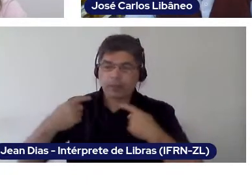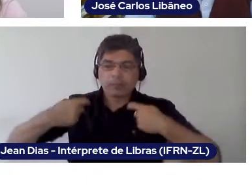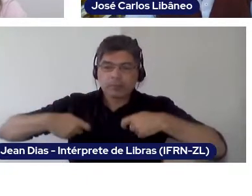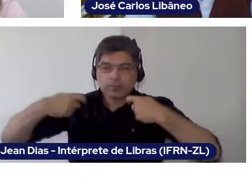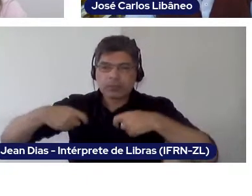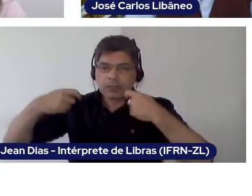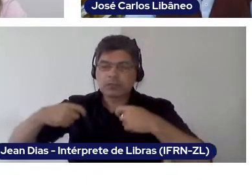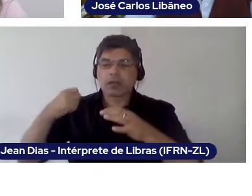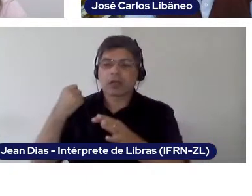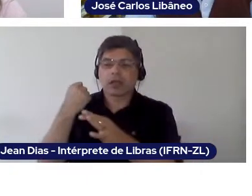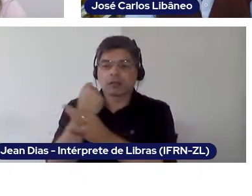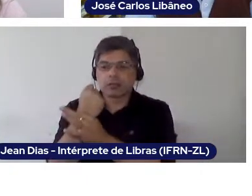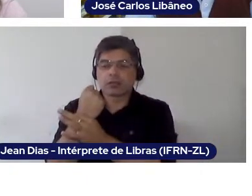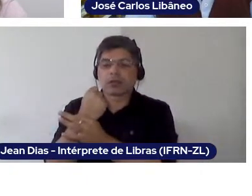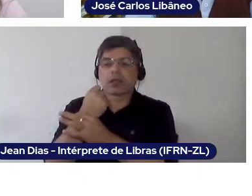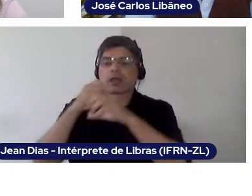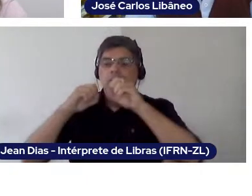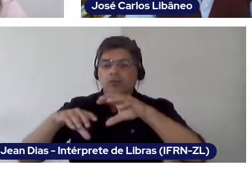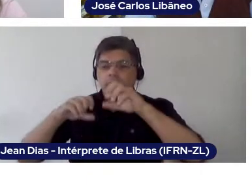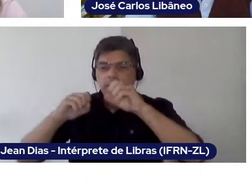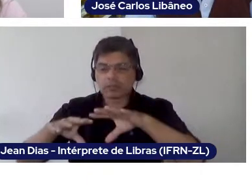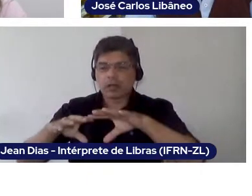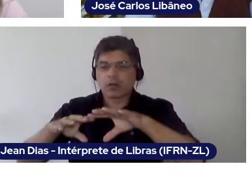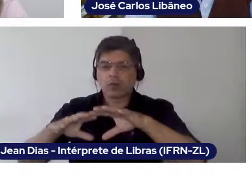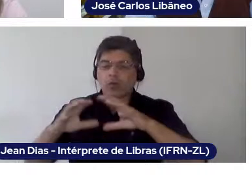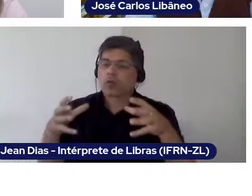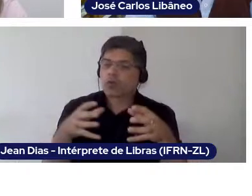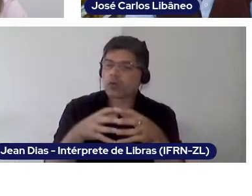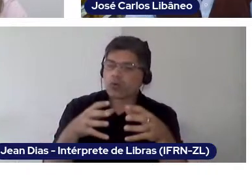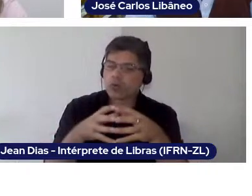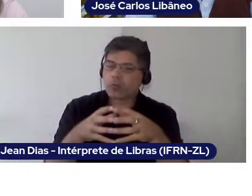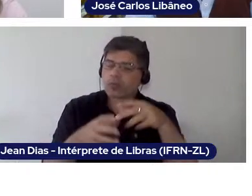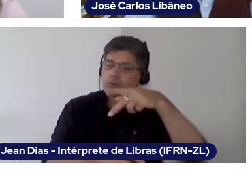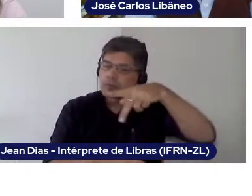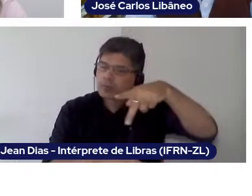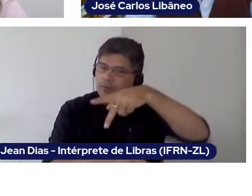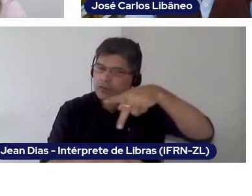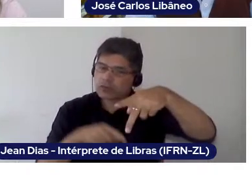we need the educators themselves to be the managers of educational policies.